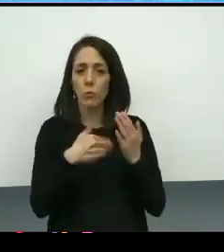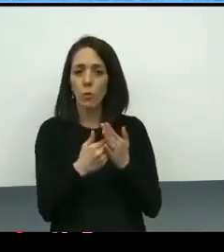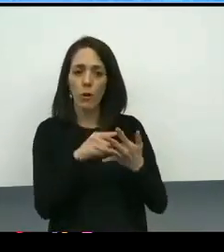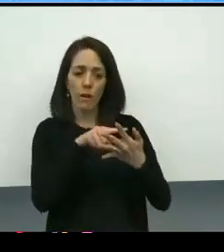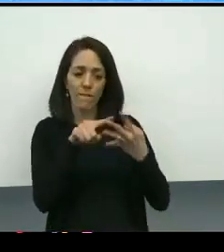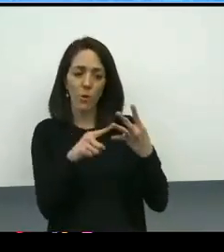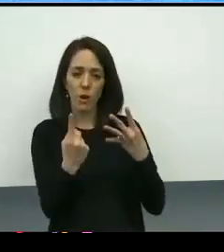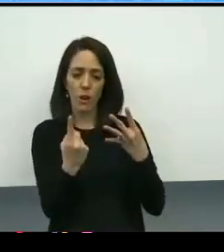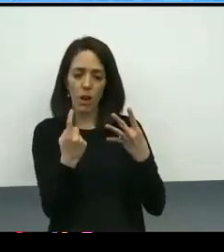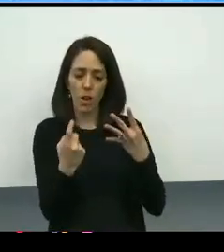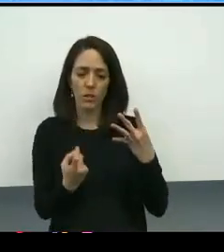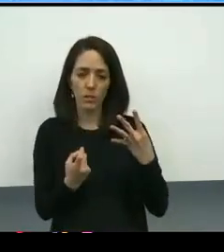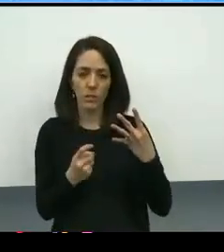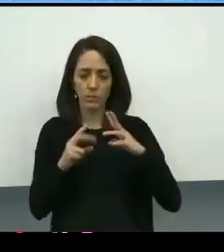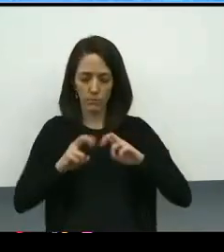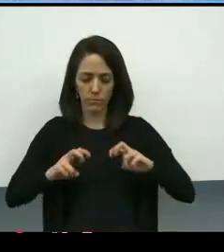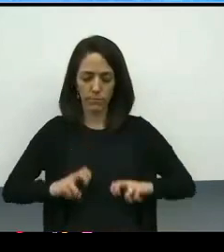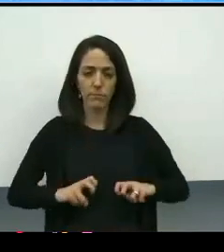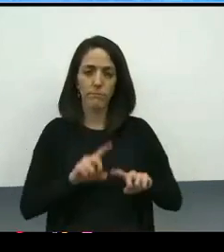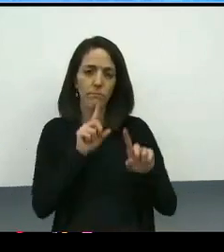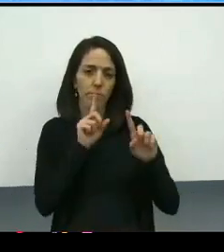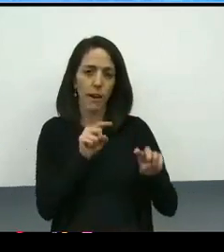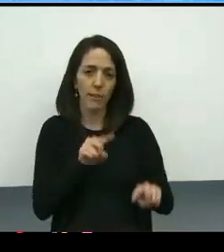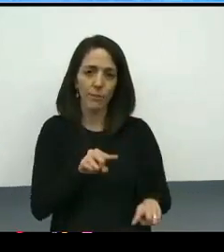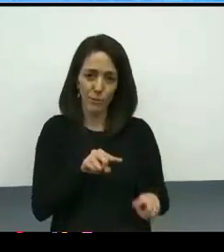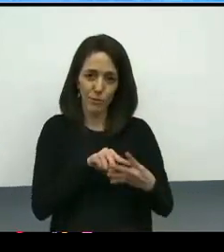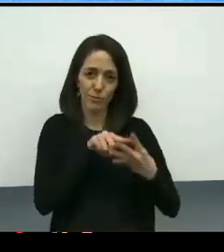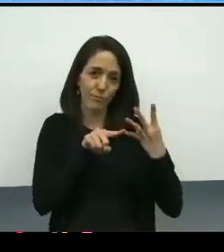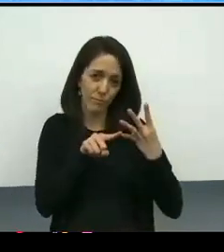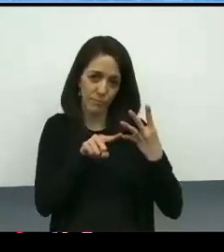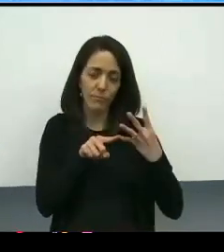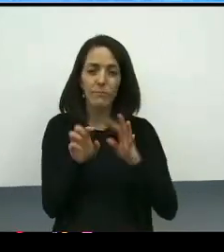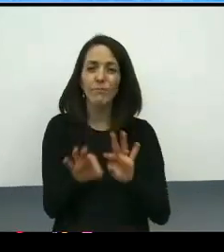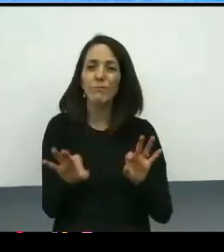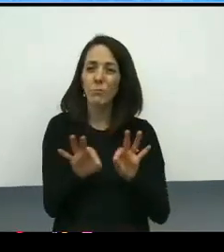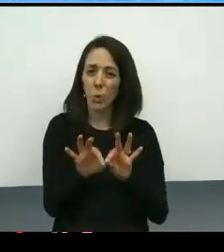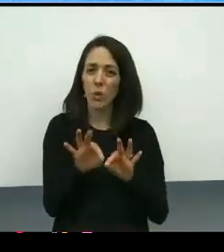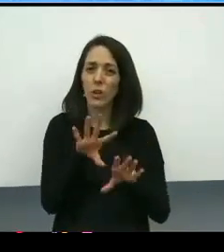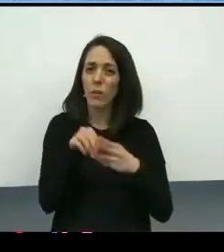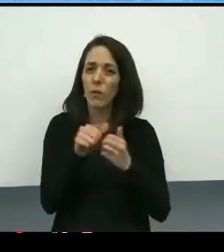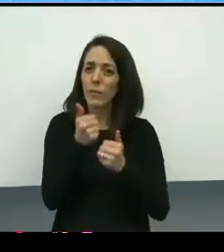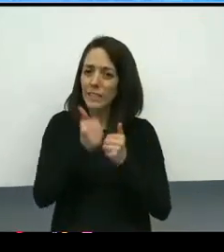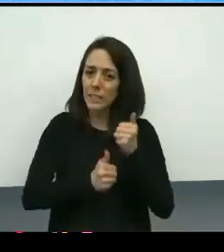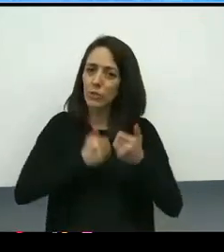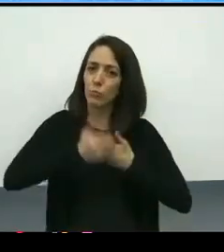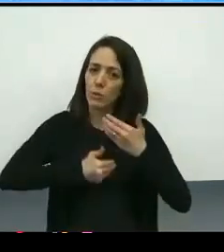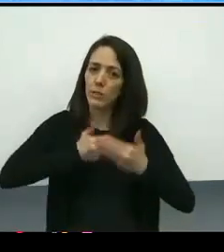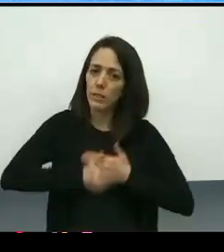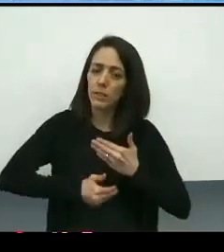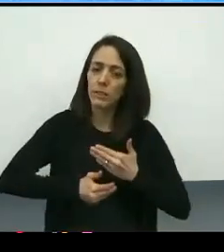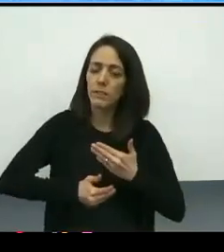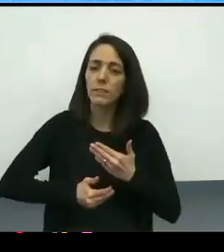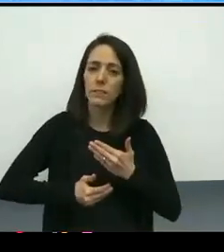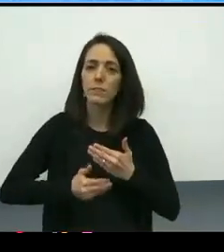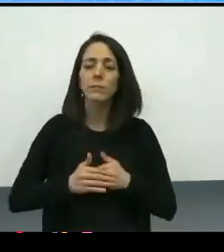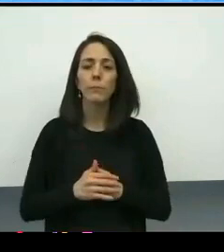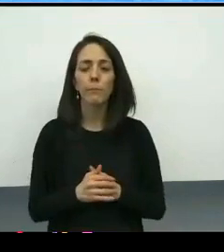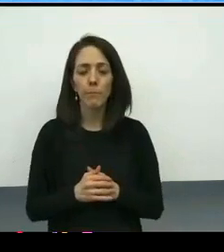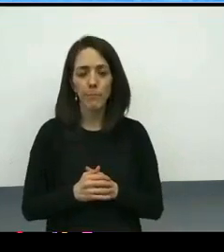that we are thinking about both process, but also about people and, more importantly, about people at every step.